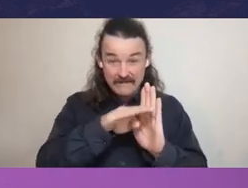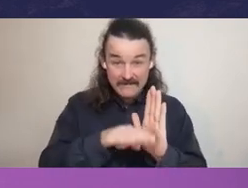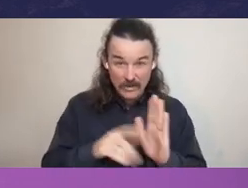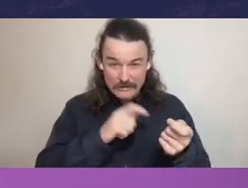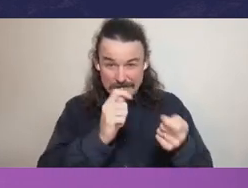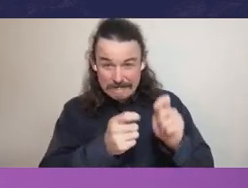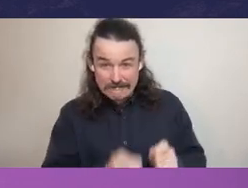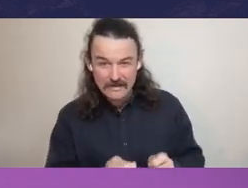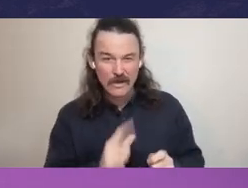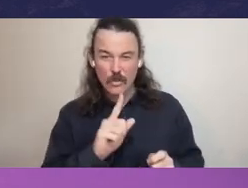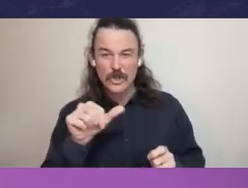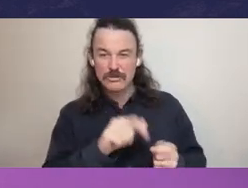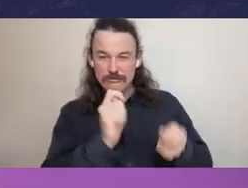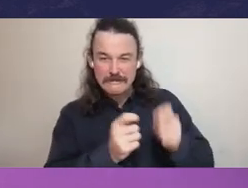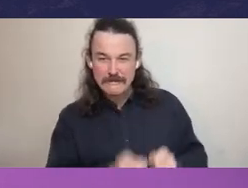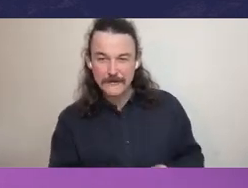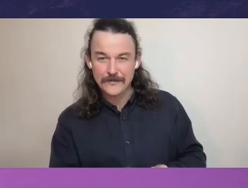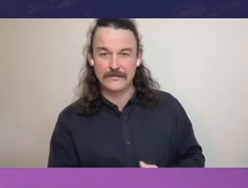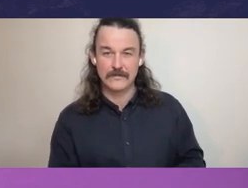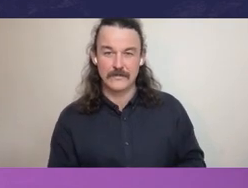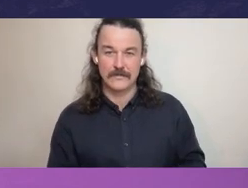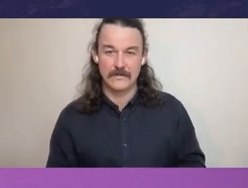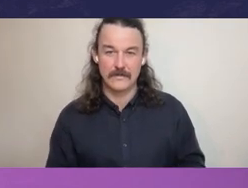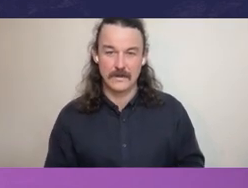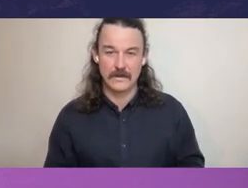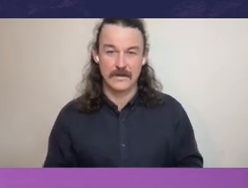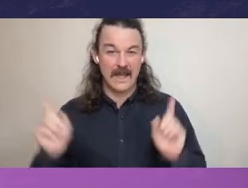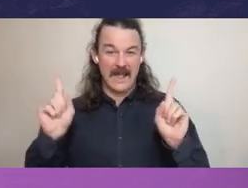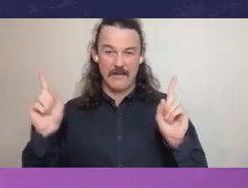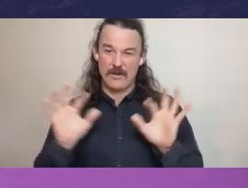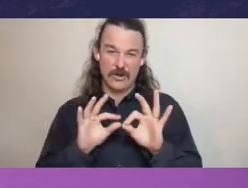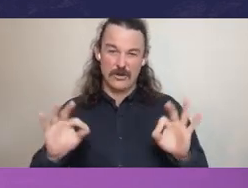a most unsatisfactory environment in which all of us have got to work